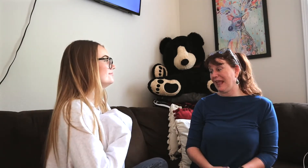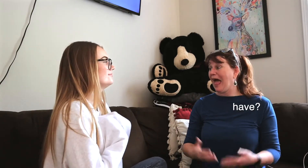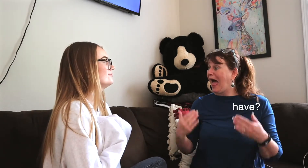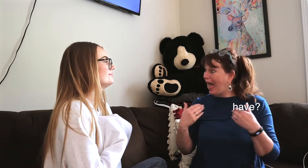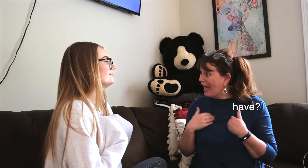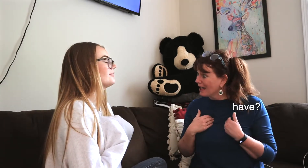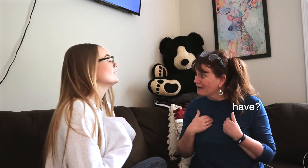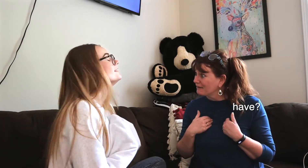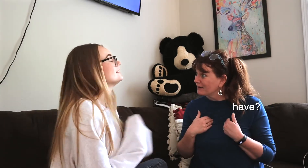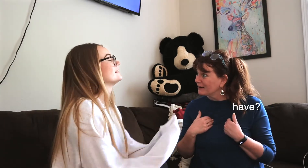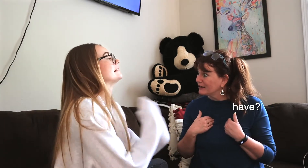uh-uh